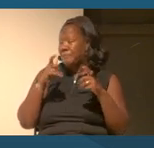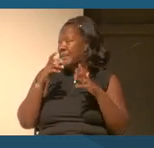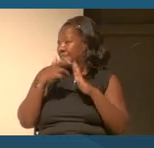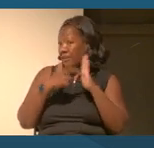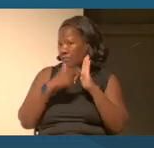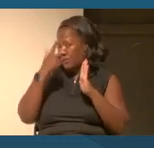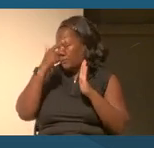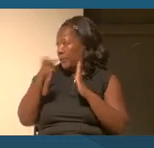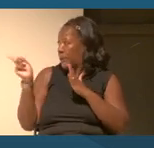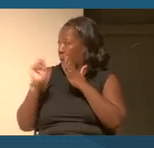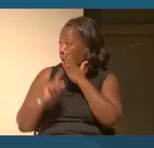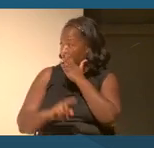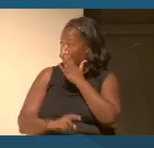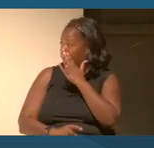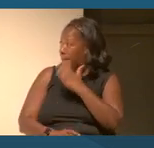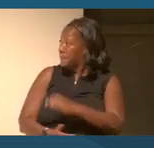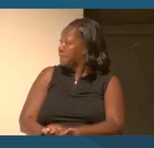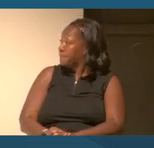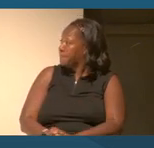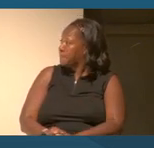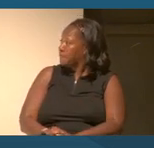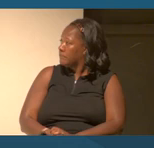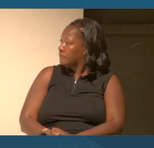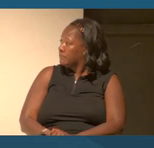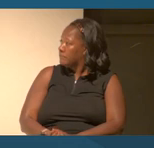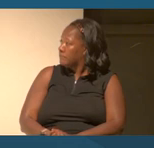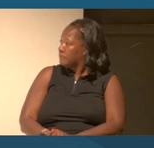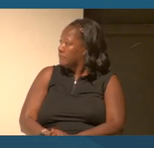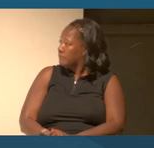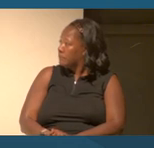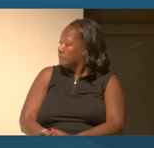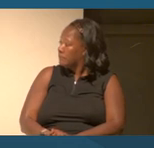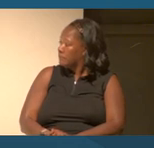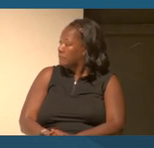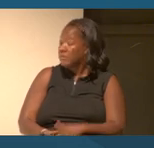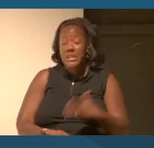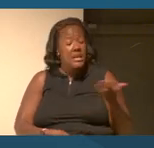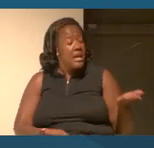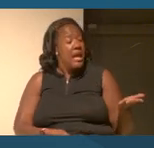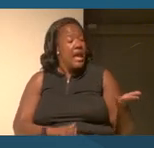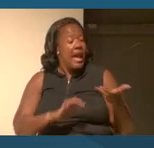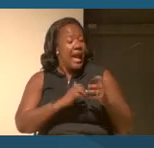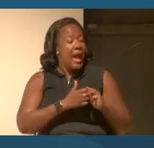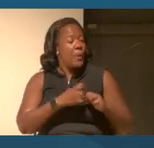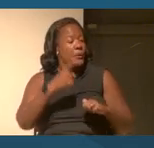And Deborah, could you talk to us a little bit about kind of how you guys were thinking about the on ramps for this video?